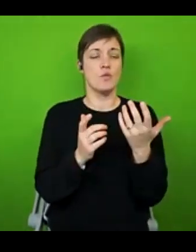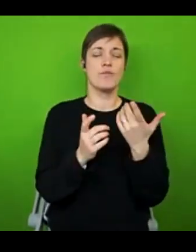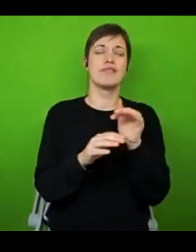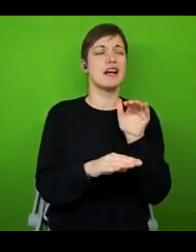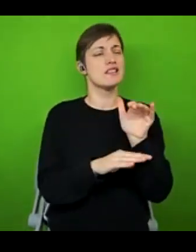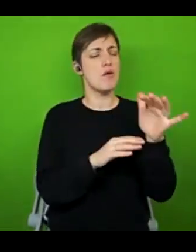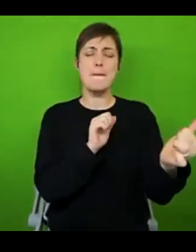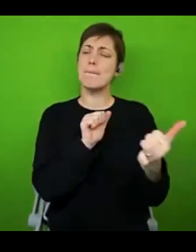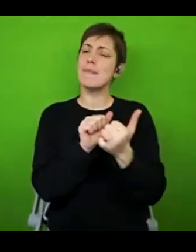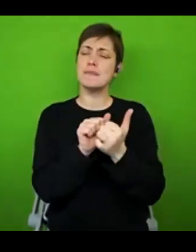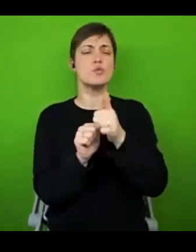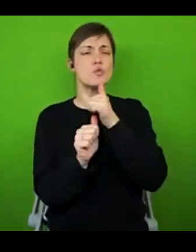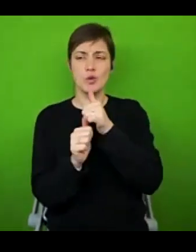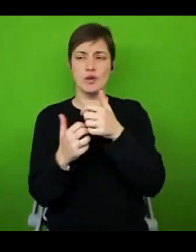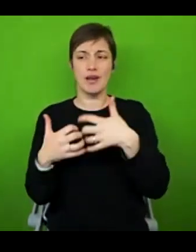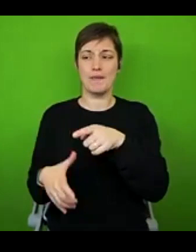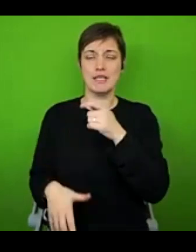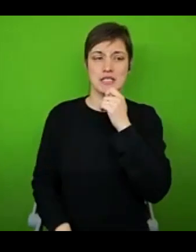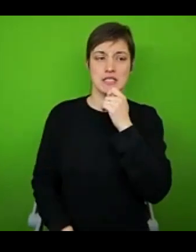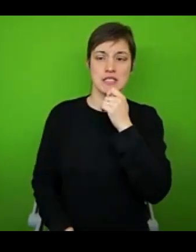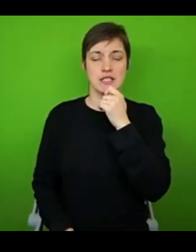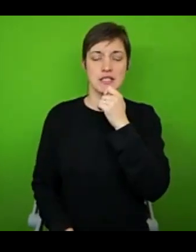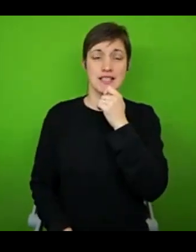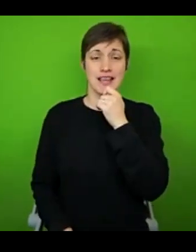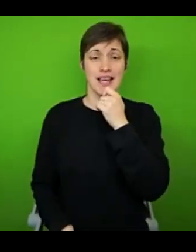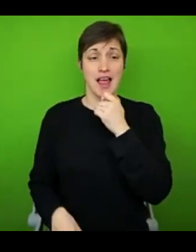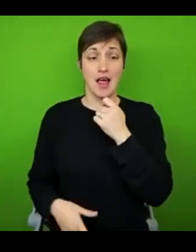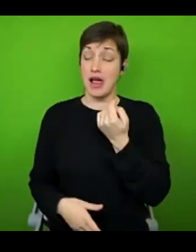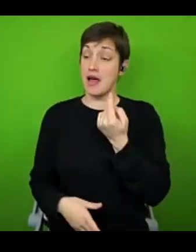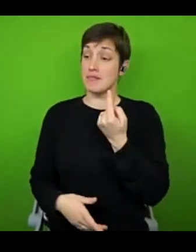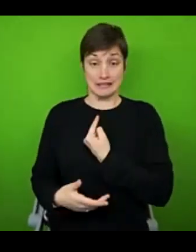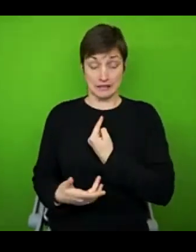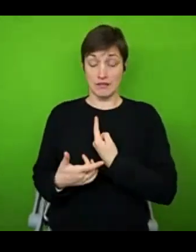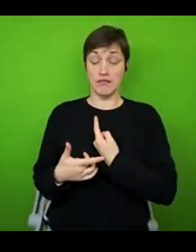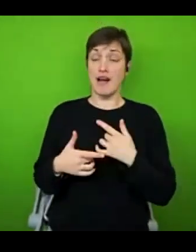equipment. And personally, I think the reason for that is that so many of us have experienced stigma and